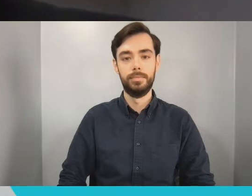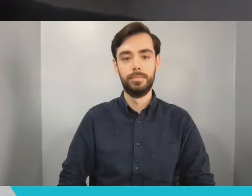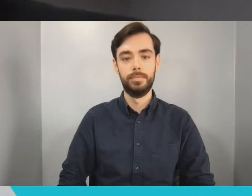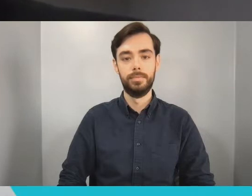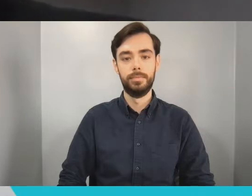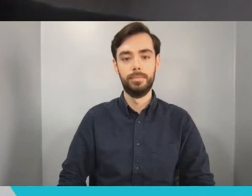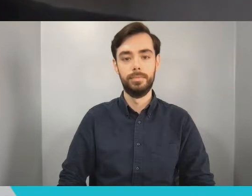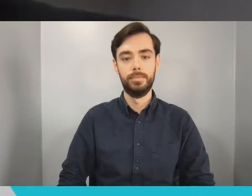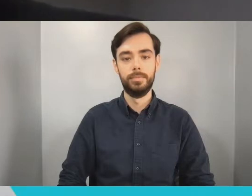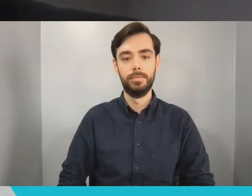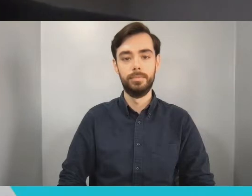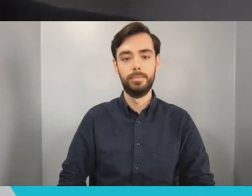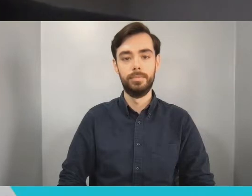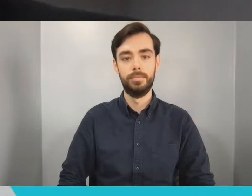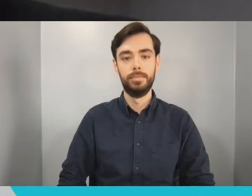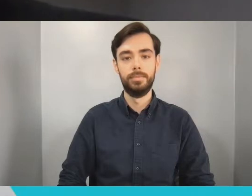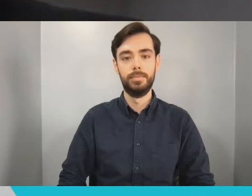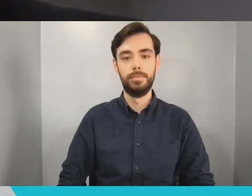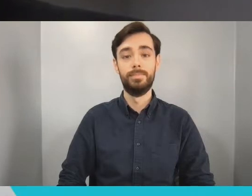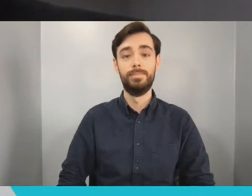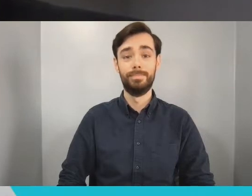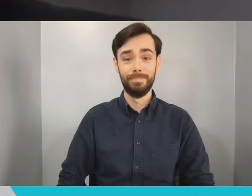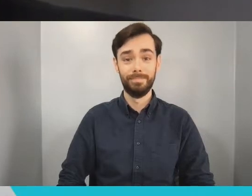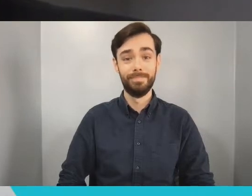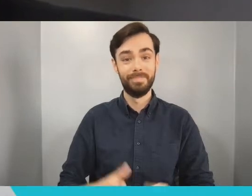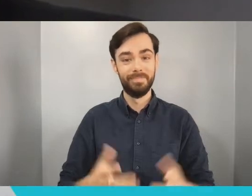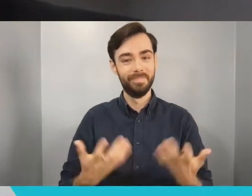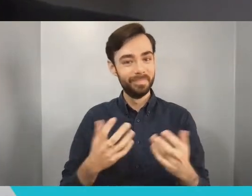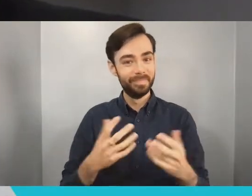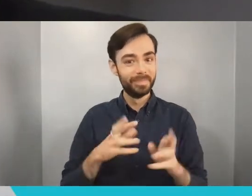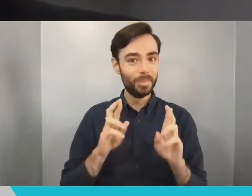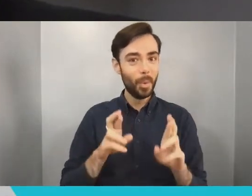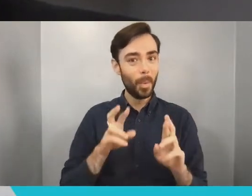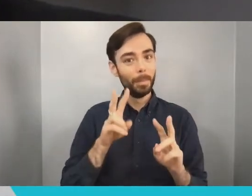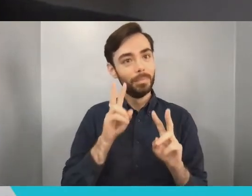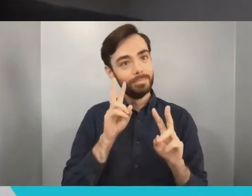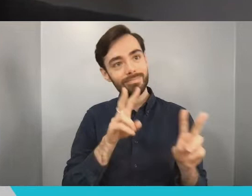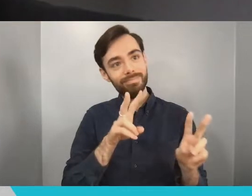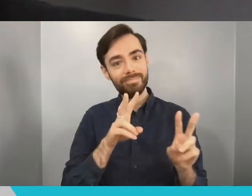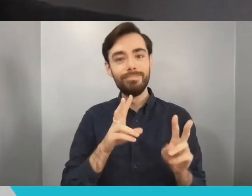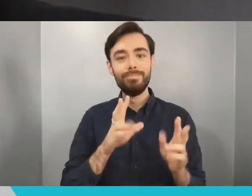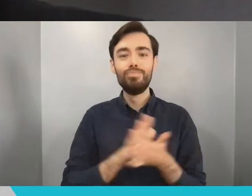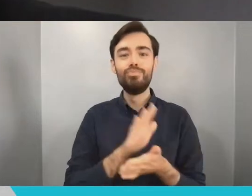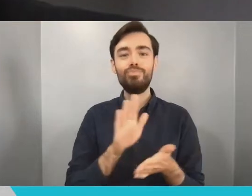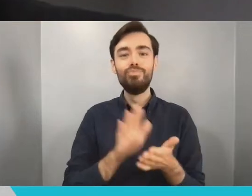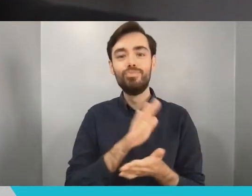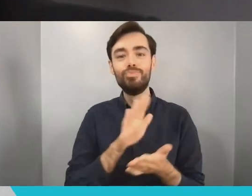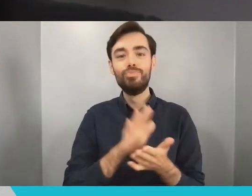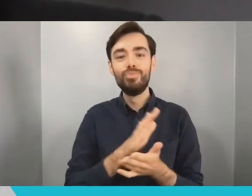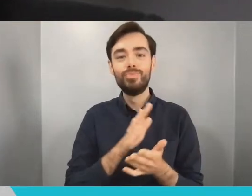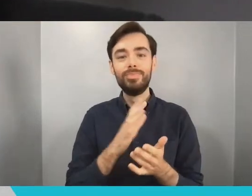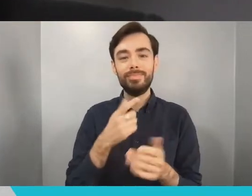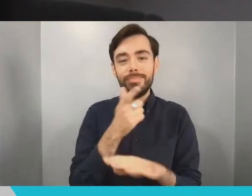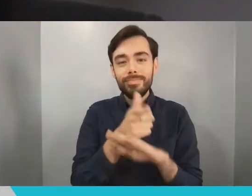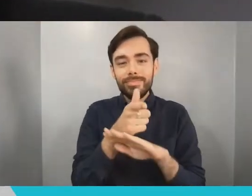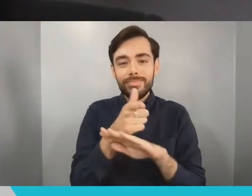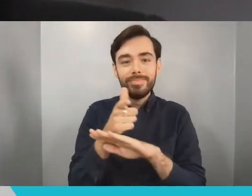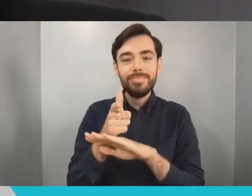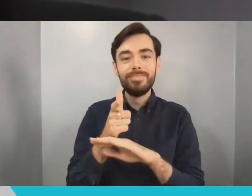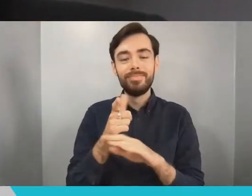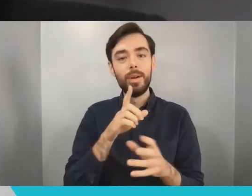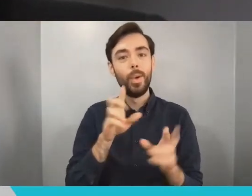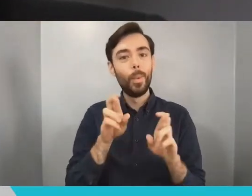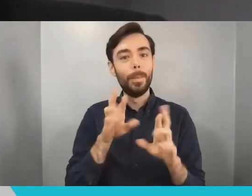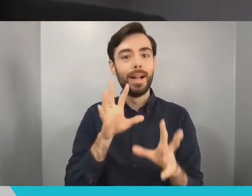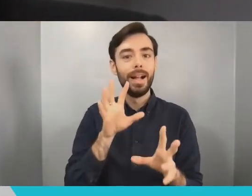So I hope you enjoyed that little tin pot history of your time in Bristol. So its now